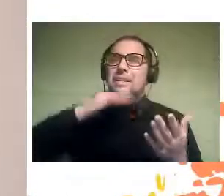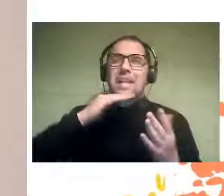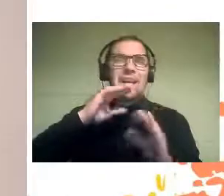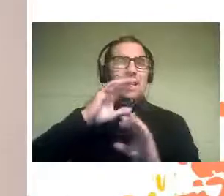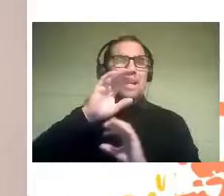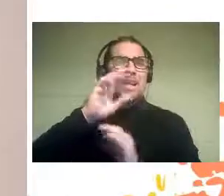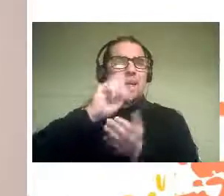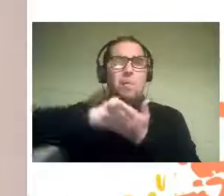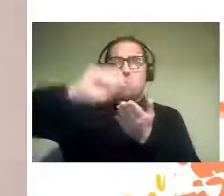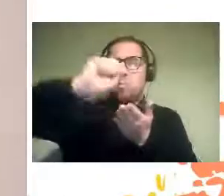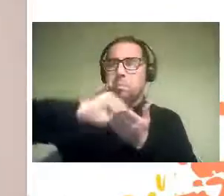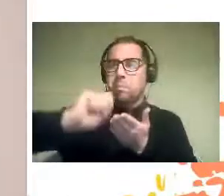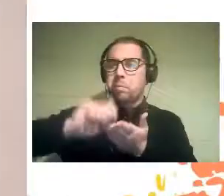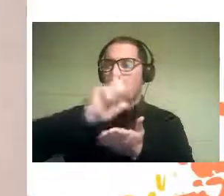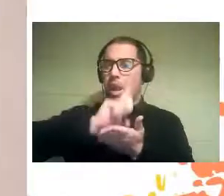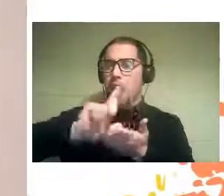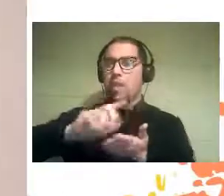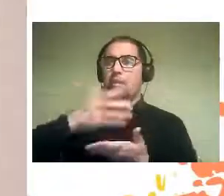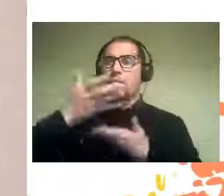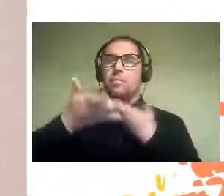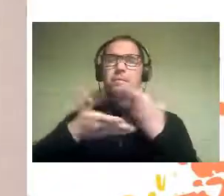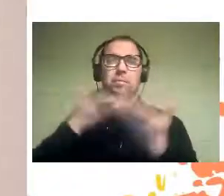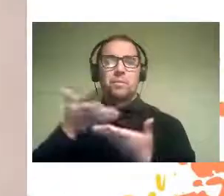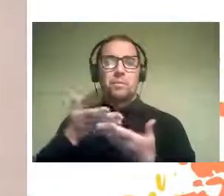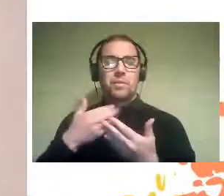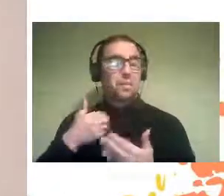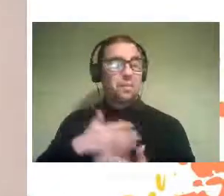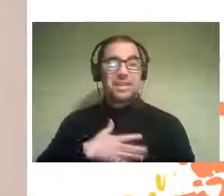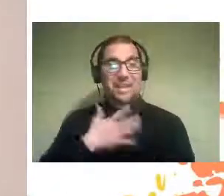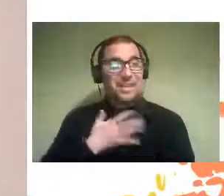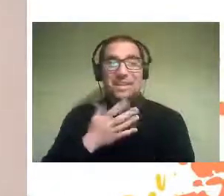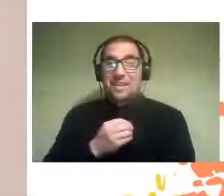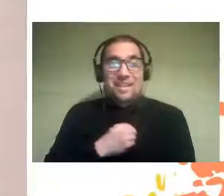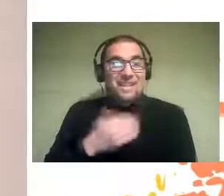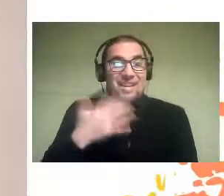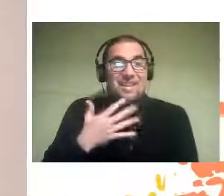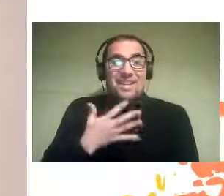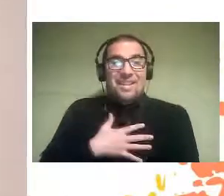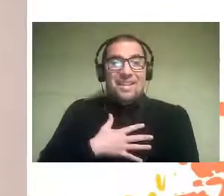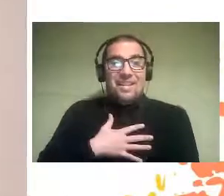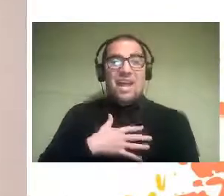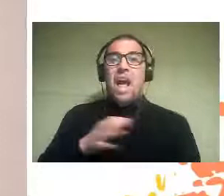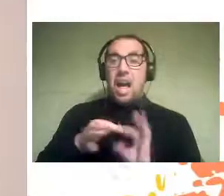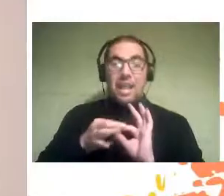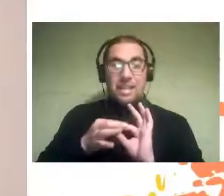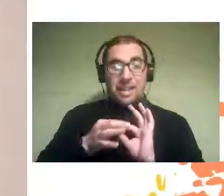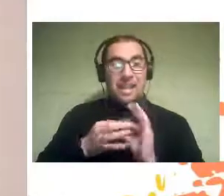It's really exciting. Thank you, thank you for your love.